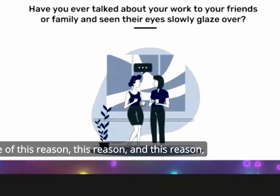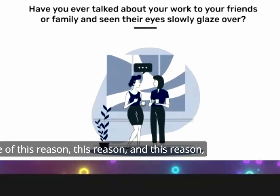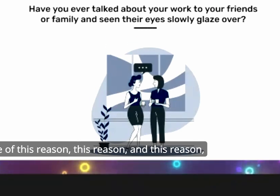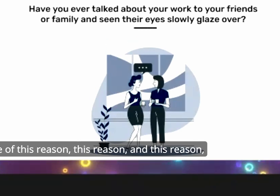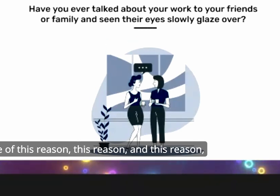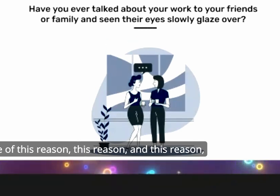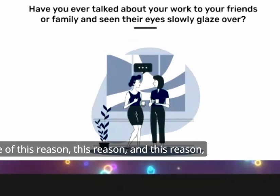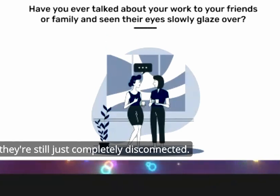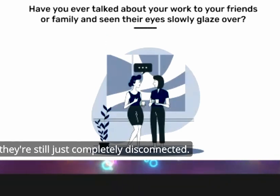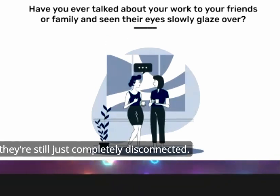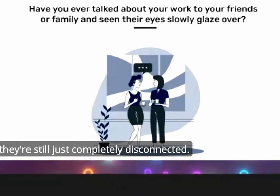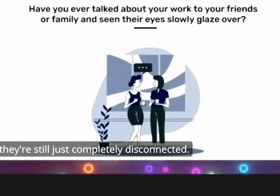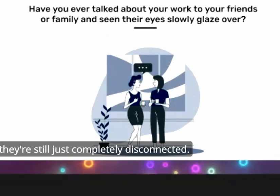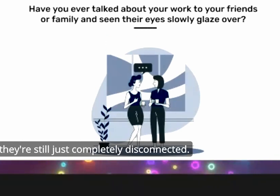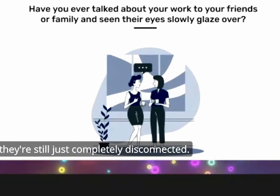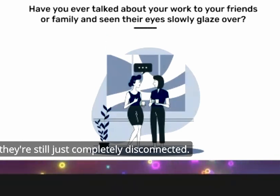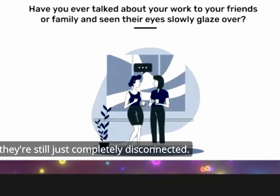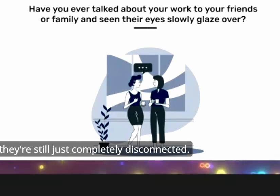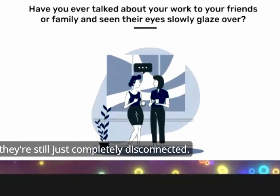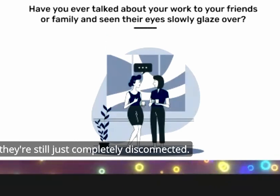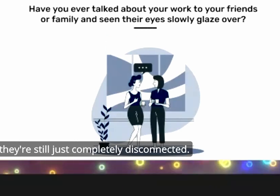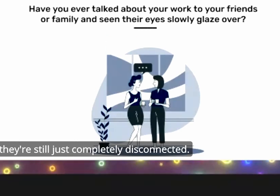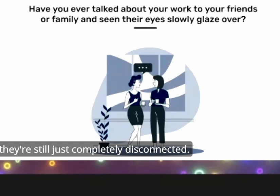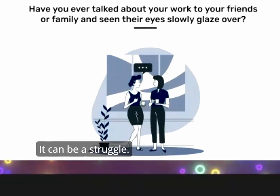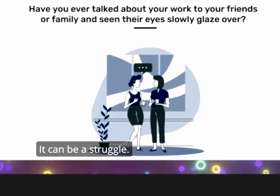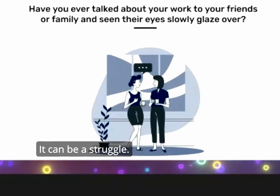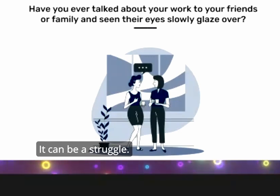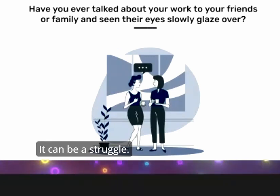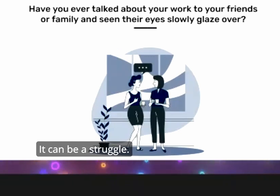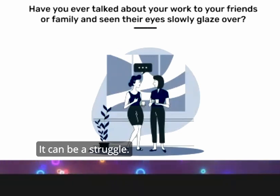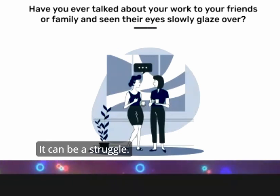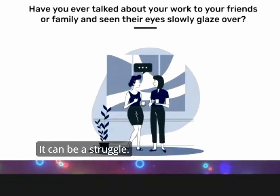this reason and this reason and they're still just completely disconnected it can be a struggle